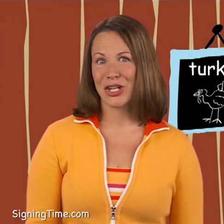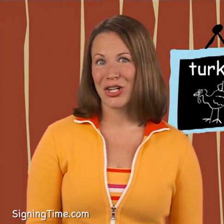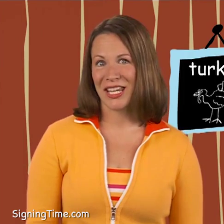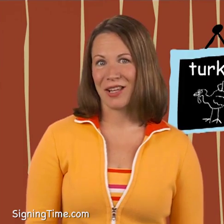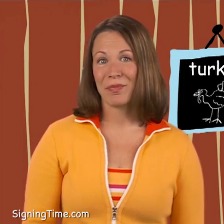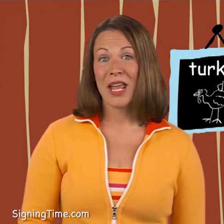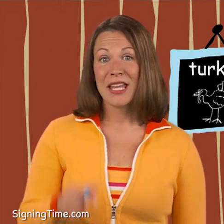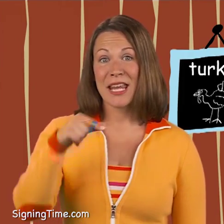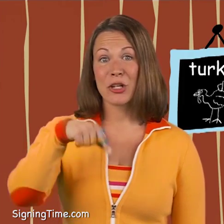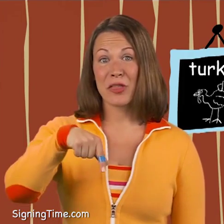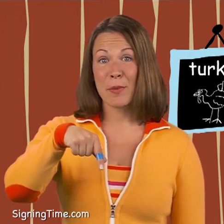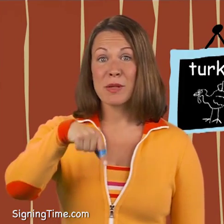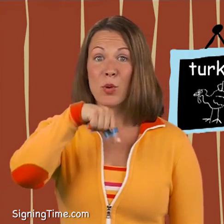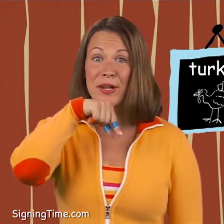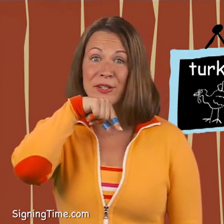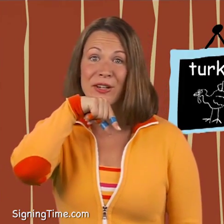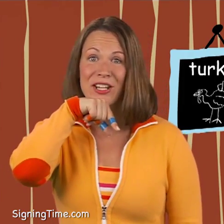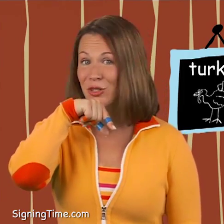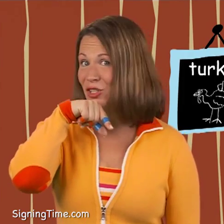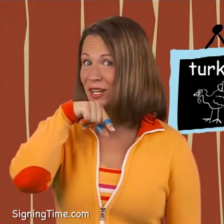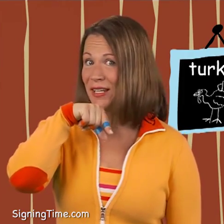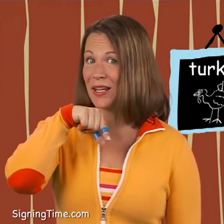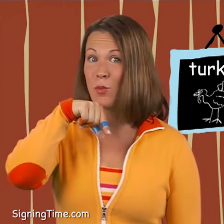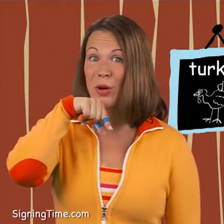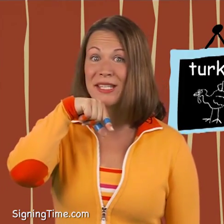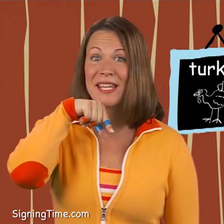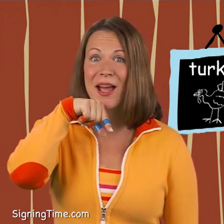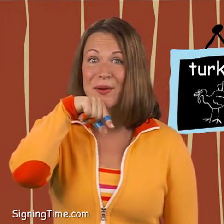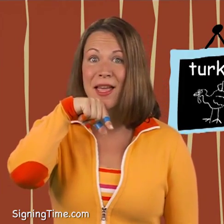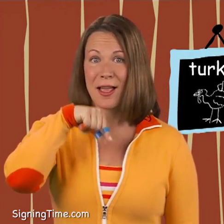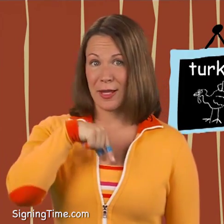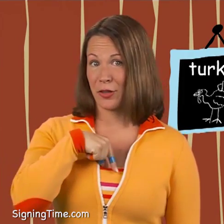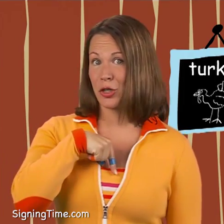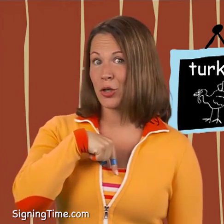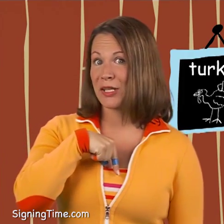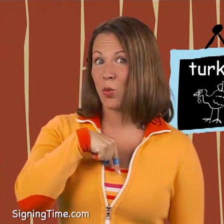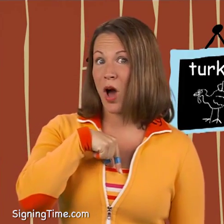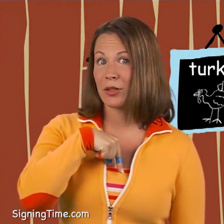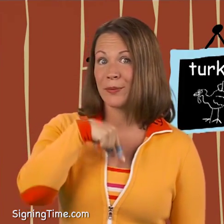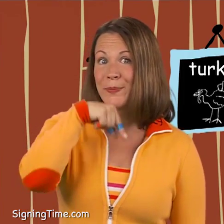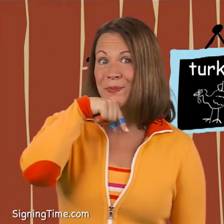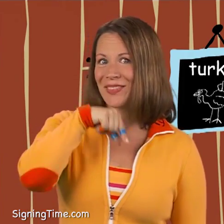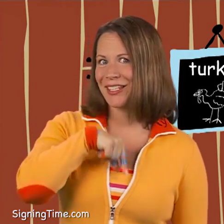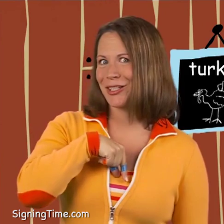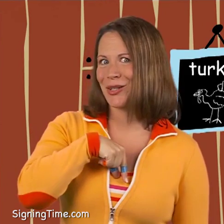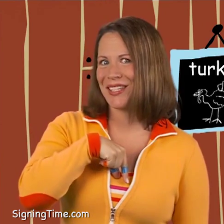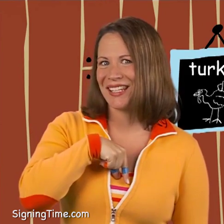Turkey! Take your thumb and pointer at your chin, pointing down like the turkey’s waddle. Turkey!